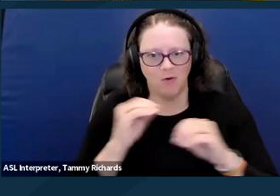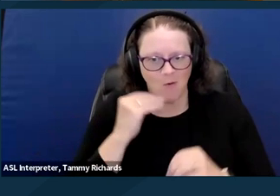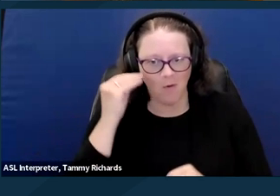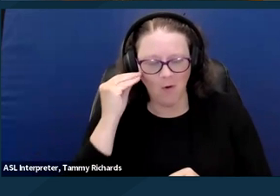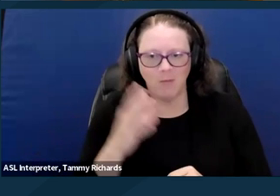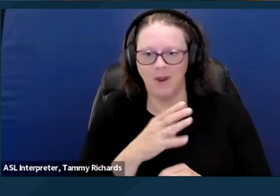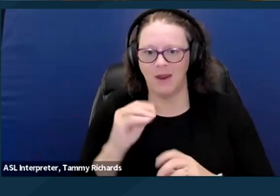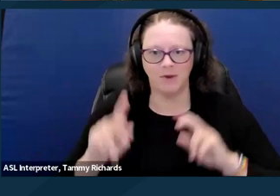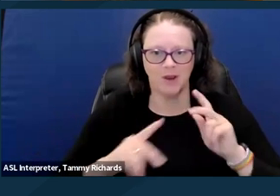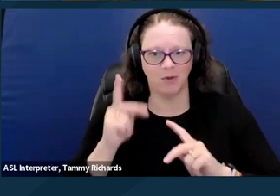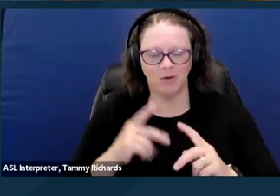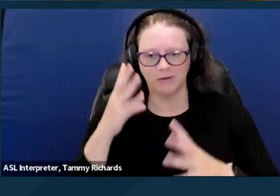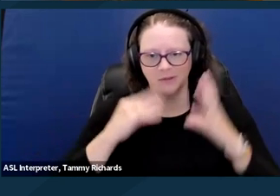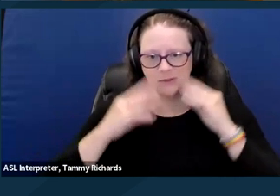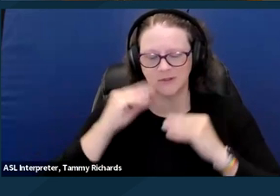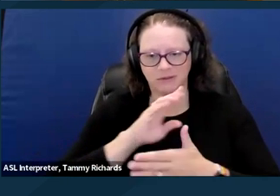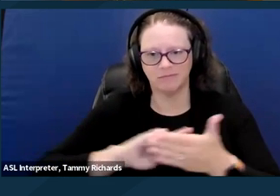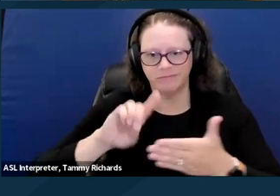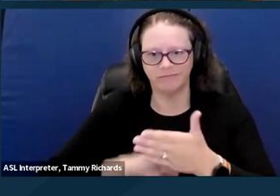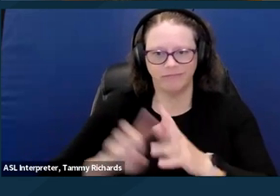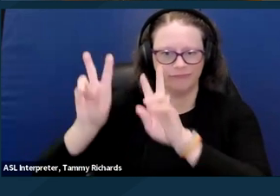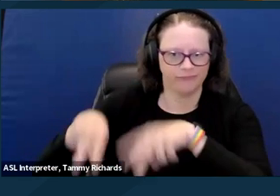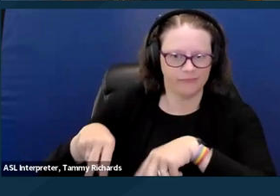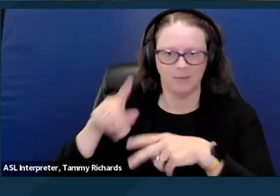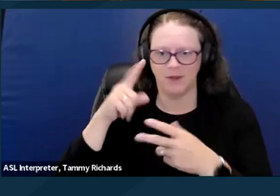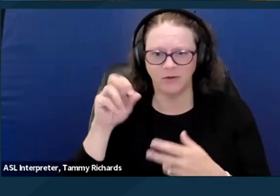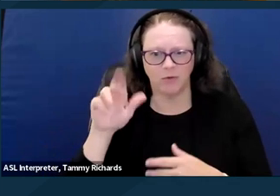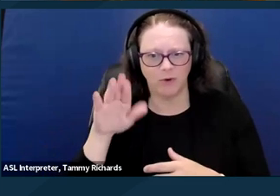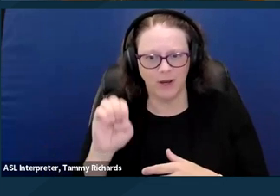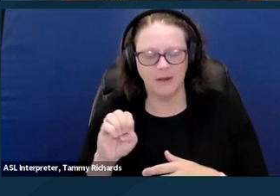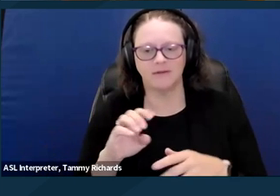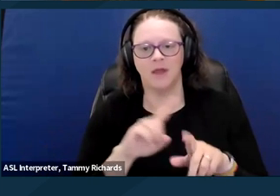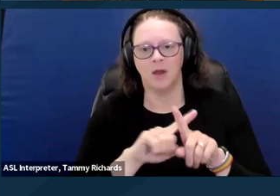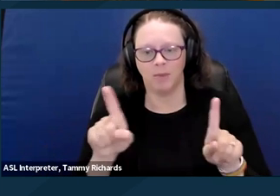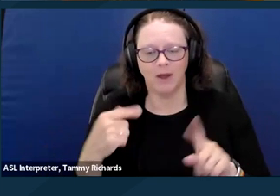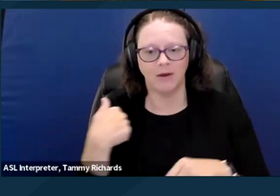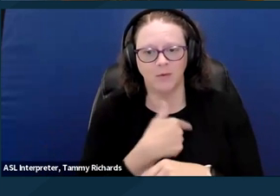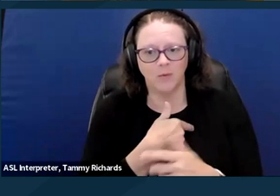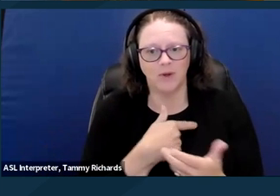of disability justice, mental health more generally, and poverty. And accordingly, we must push ourselves